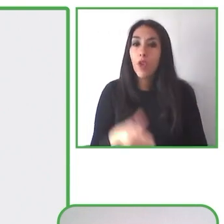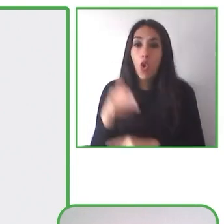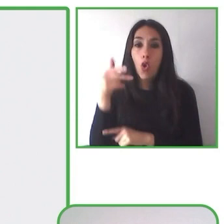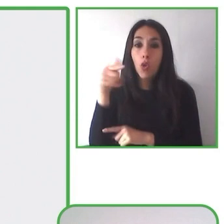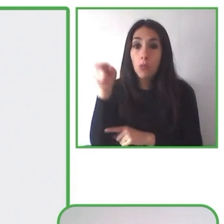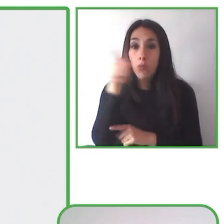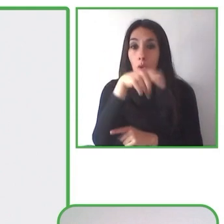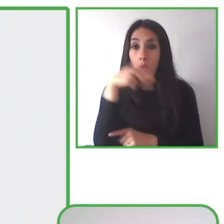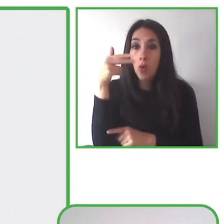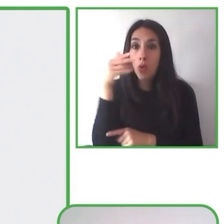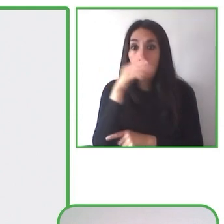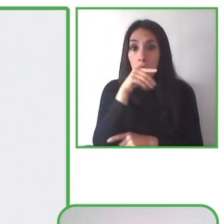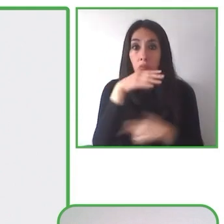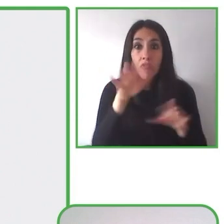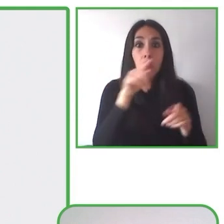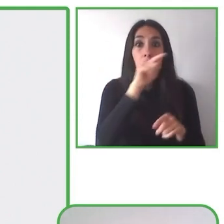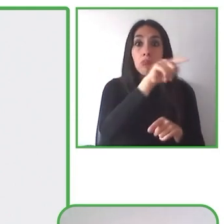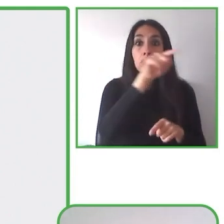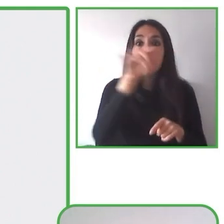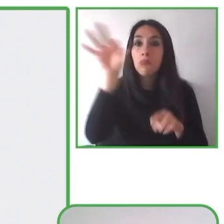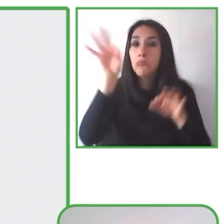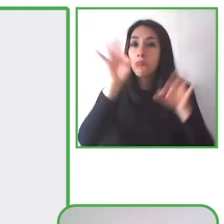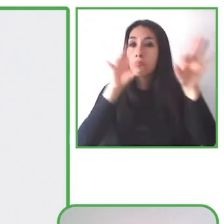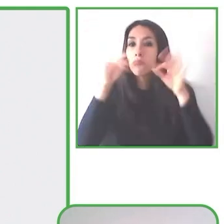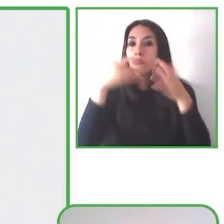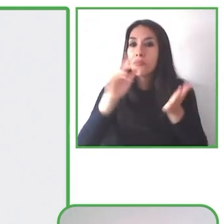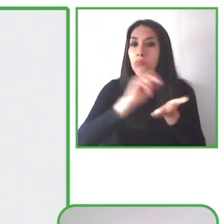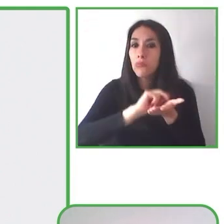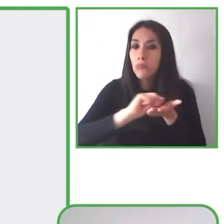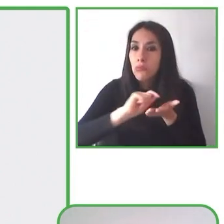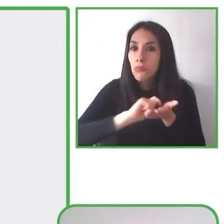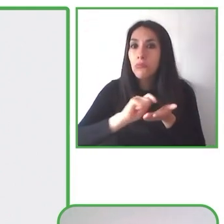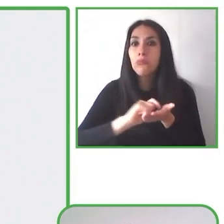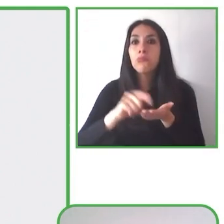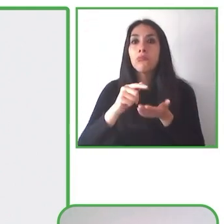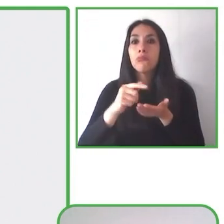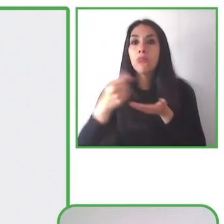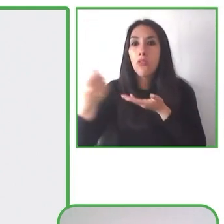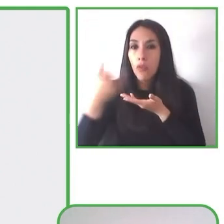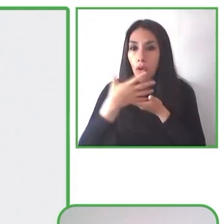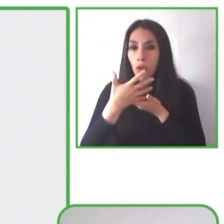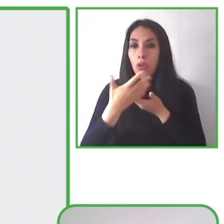of accessibility. The information that we collect goes from the height of the bed.